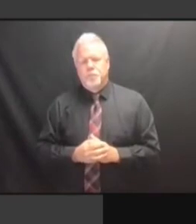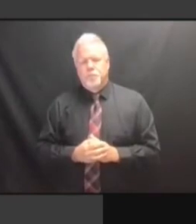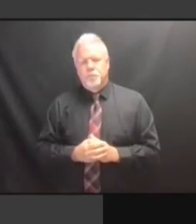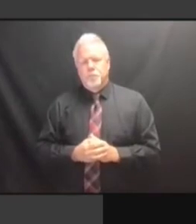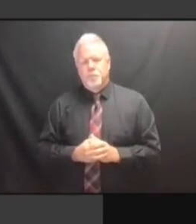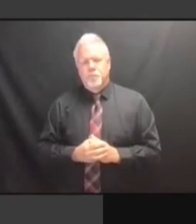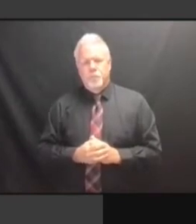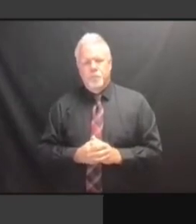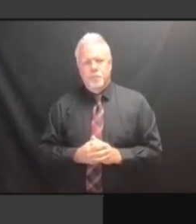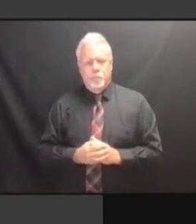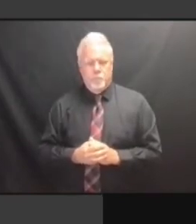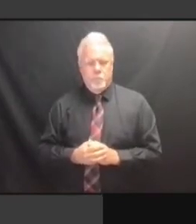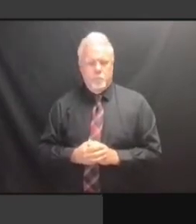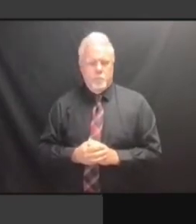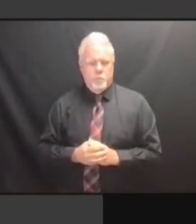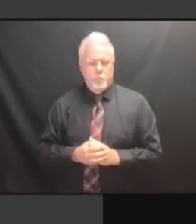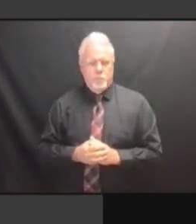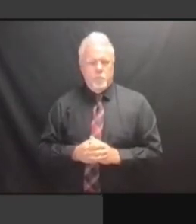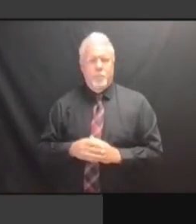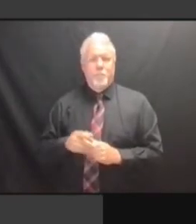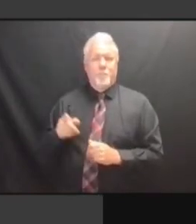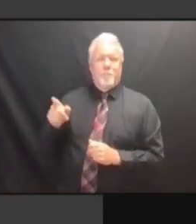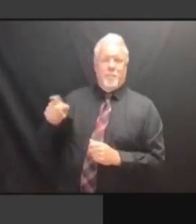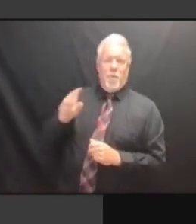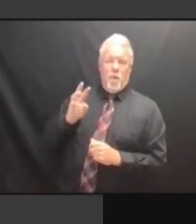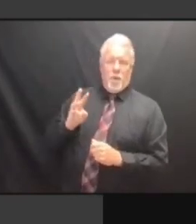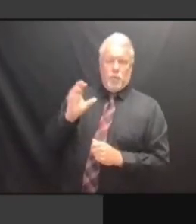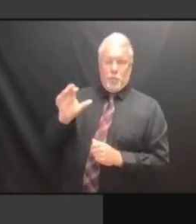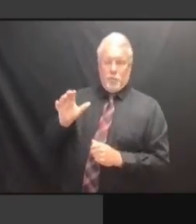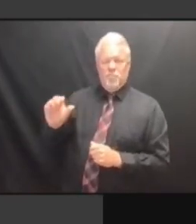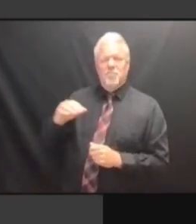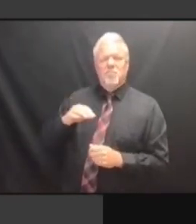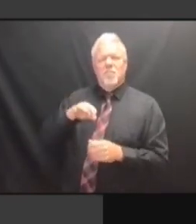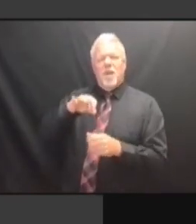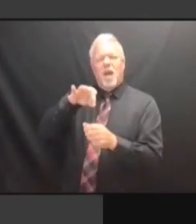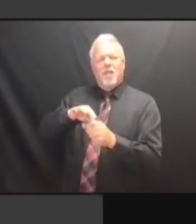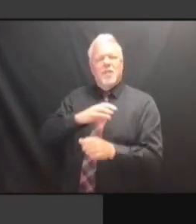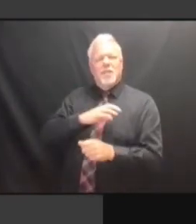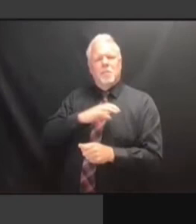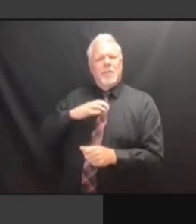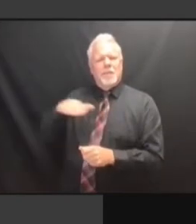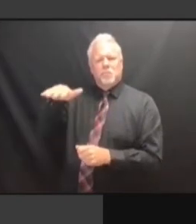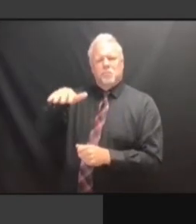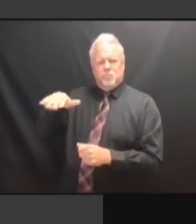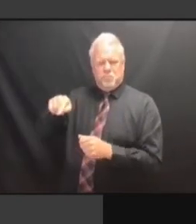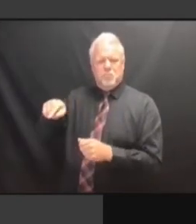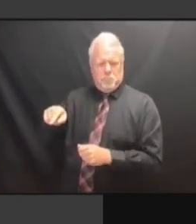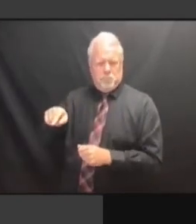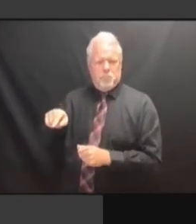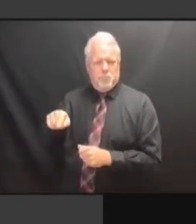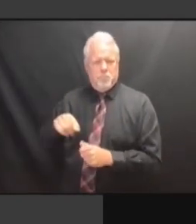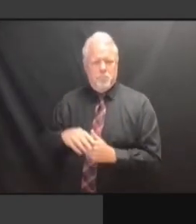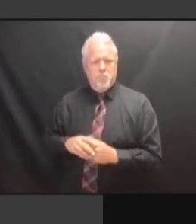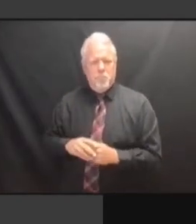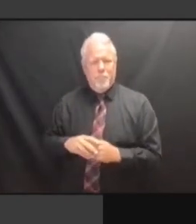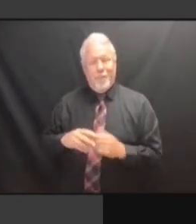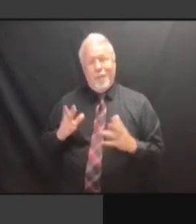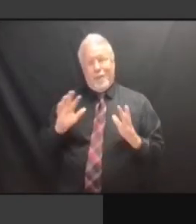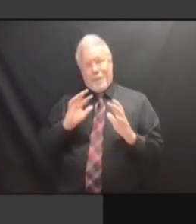CONSTRICTIONS WITH SPACE FOR HANDLING THOSE CONSTRICTIONS WITH SPACE FOR HANDLING THOSE BALLOTS CONSTRICTIONS WITH SPACE FOR HANDLING THOSE BALLOTS AND CONSTRICTIONS WITH SPACE FOR HANDLING THOSE BALLOTS AND ALSO HANDLING THOSE BALLOTS AND ALSO HANDLING THOSE BALLOTS AND ALSO FOR HANDLING THOSE BALLOTS AND ALSO FOR SCANNING HANDLING THOSE BALLOTS AND ALSO FOR SCANNING THOSE HANDLING THOSE BALLOTS AND ALSO FOR SCANNING THOSE BALLOTS HANDLING THOSE BALLOTS AND ALSO FOR SCANNING THOSE BALLOTS AND FOR SCANNING THOSE BALLOTS AND FOR SCANNING THOSE BALLOTS AND THE FOR SCANNING THOSE BALLOTS AND THE WAY FOR SCANNING THOSE BALLOTS AND THE WAY THE FOR SCANNING THOSE BALLOTS AND THE WAY THE WHOLE FOR SCANNING THOSE BALLOTS AND THE WAY THE WHOLE THING FOR SCANNING THOSE BALLOTS AND THE WAY THE WHOLE THING WAS FOR SCANNING THOSE BALLOTS AND THE WAY THE WHOLE THING WAS KIND THE WAY THE WHOLE THING WAS KIND THE WAY THE WHOLE THING WAS KIND OF THE WAY THE WHOLE THING WAS KIND OF SET THE WAY THE WHOLE THING WAS KIND OF SET UP, THE WAY THE WHOLE THING WAS KIND OF SET UP, BECAUSE THE WAY THE WHOLE THING WAS KIND OF SET UP, BECAUSE THEY'RE THE WAY THE WHOLE THING WAS KIND OF SET UP, BECAUSE THEY'RE ON OF SET UP, BECAUSE THEY'RE ON OF SET UP, BECAUSE THEY'RE ON DIFFERENT OF SET UP, BECAUSE THEY'RE ON DIFFERENT FLOORS, OF SET UP, BECAUSE THEY'RE ON DIFFERENT FLOORS, AND OF SET UP, BECAUSE THEY'RE ON DIFFERENT FLOORS, AND SOME